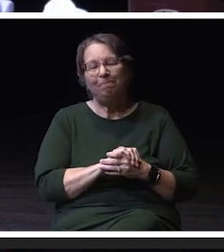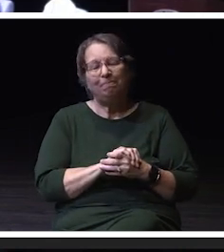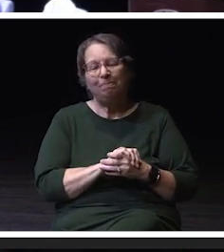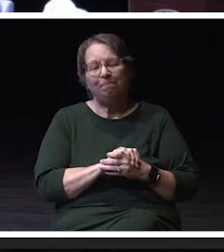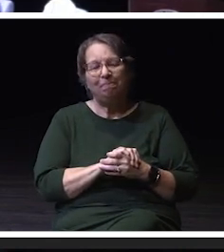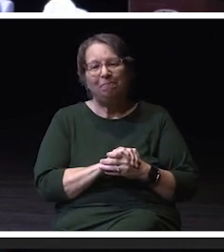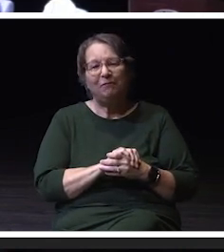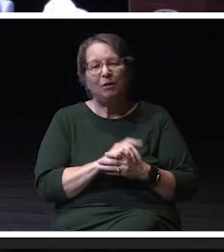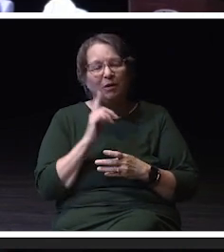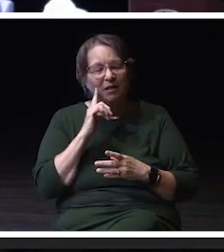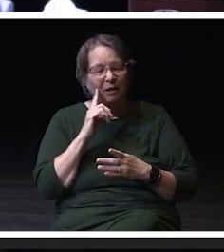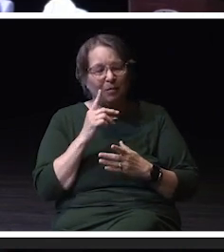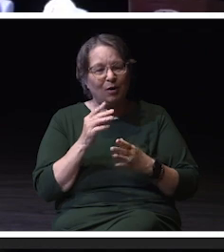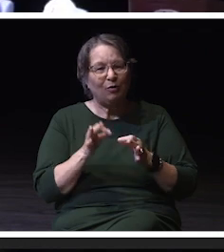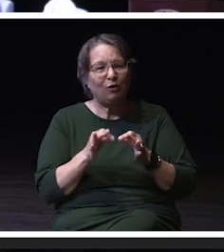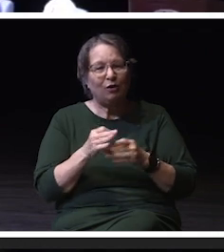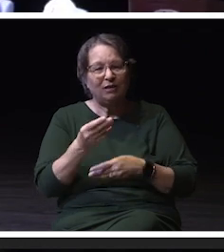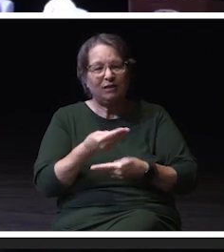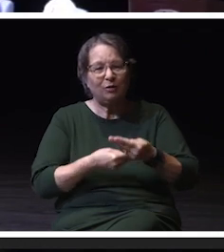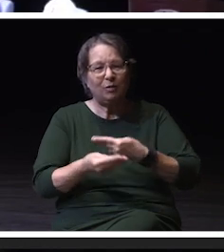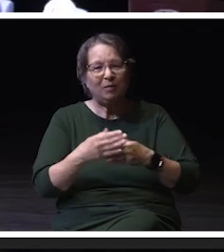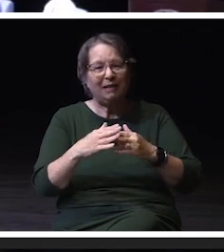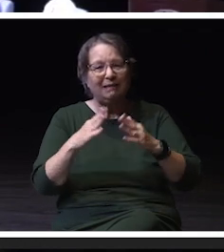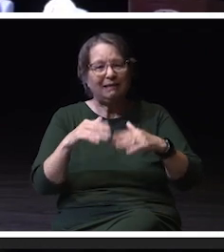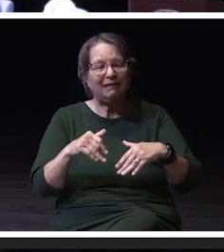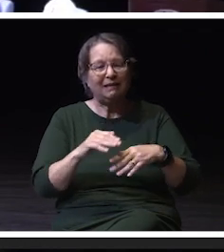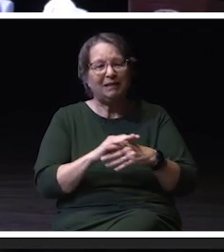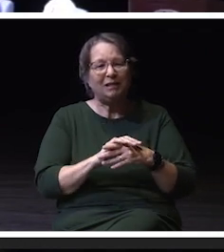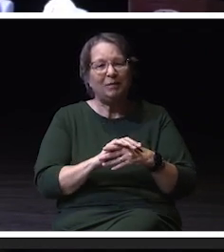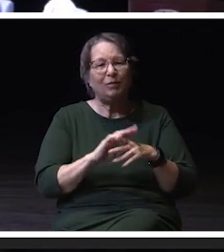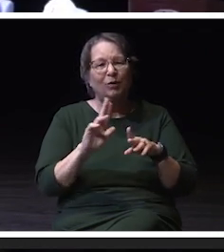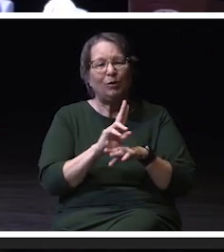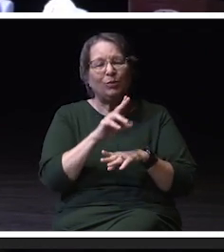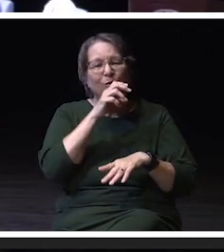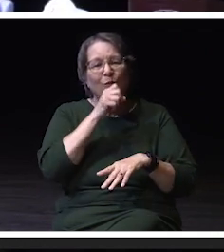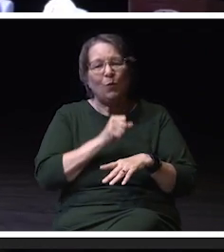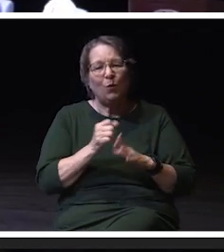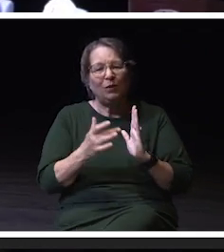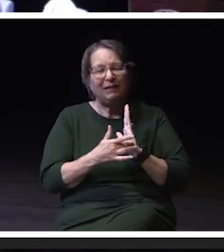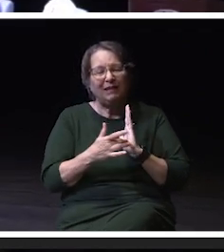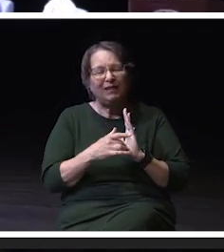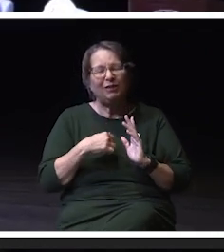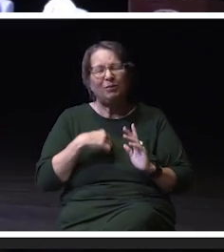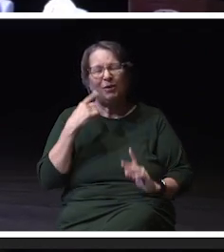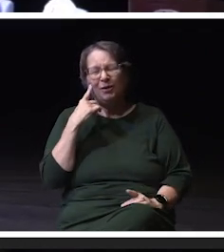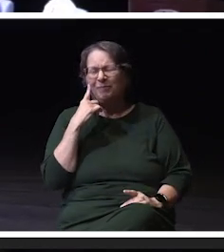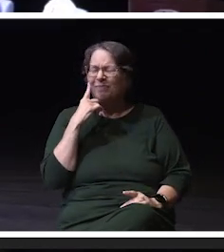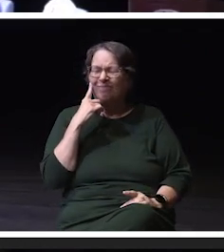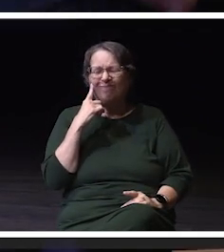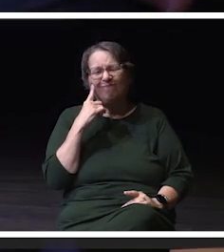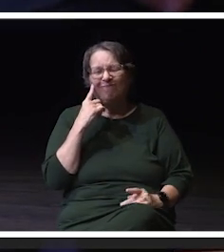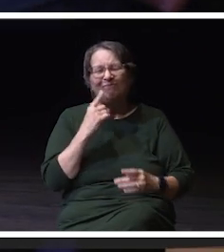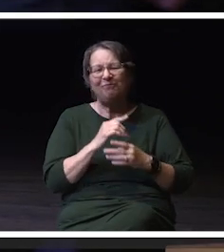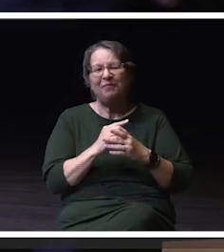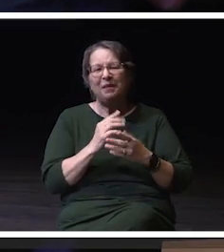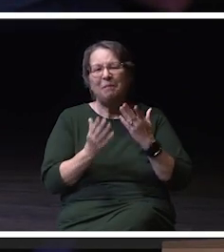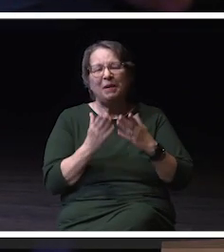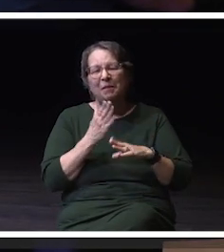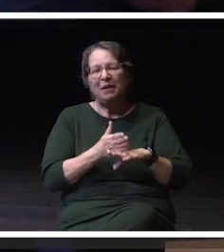replacing that system, basically an antiquated technology, we thought that would be better served at improving other